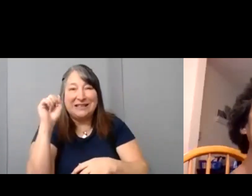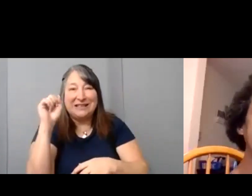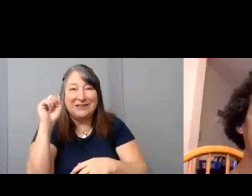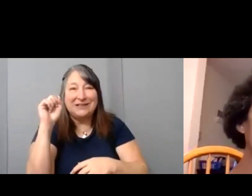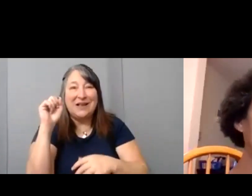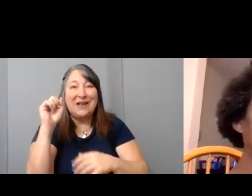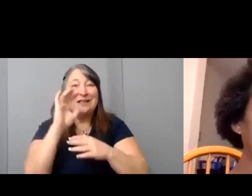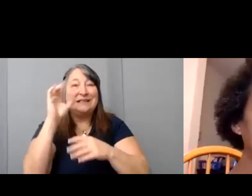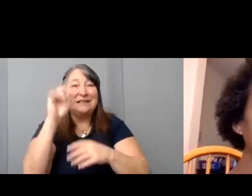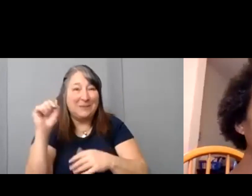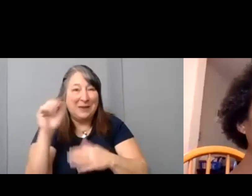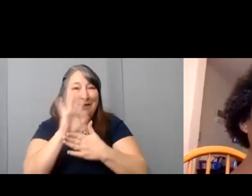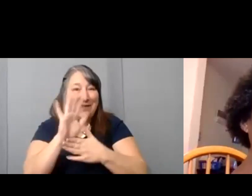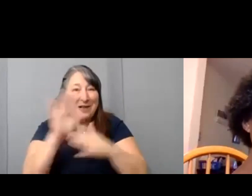Scott is a well-known filmmaker in the sky industry